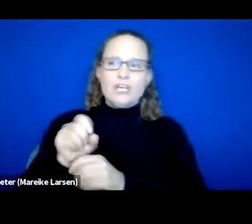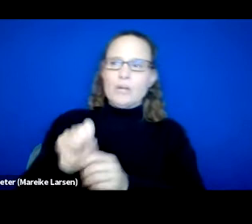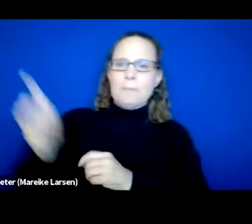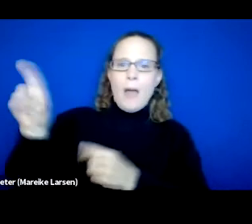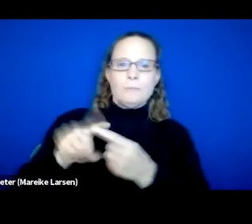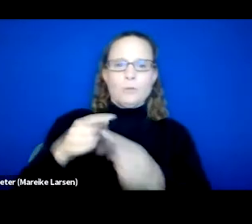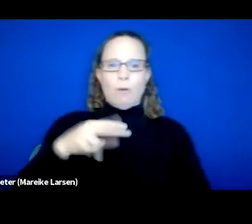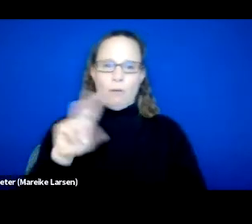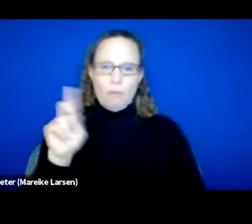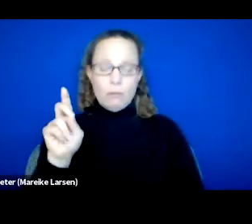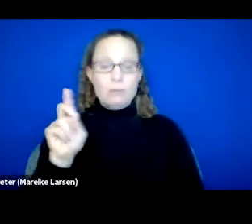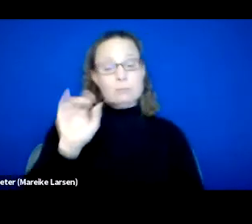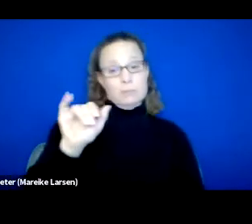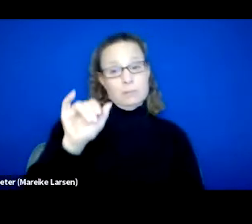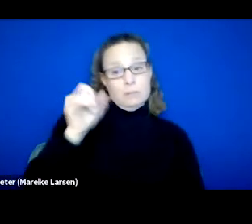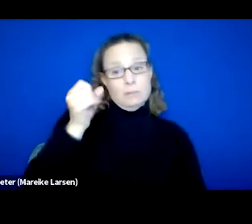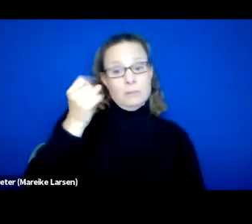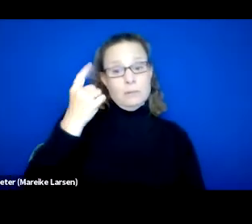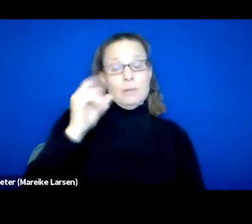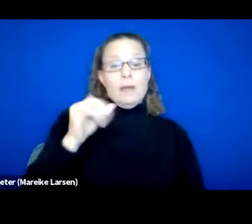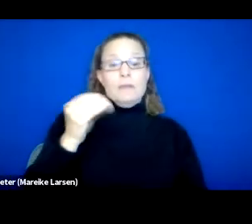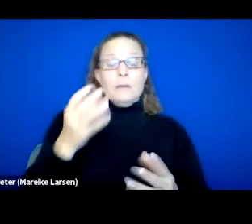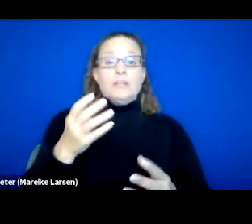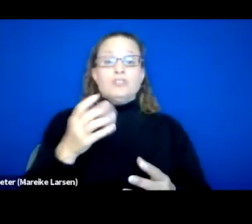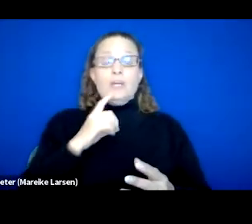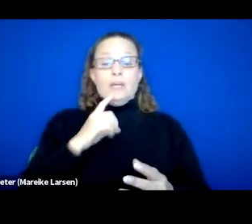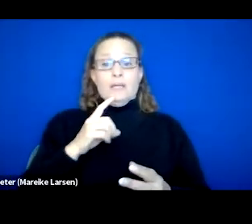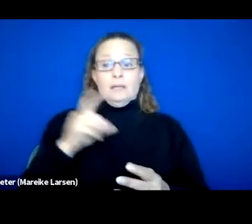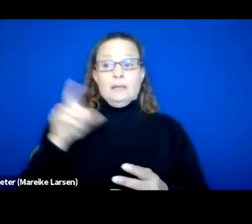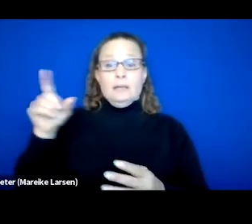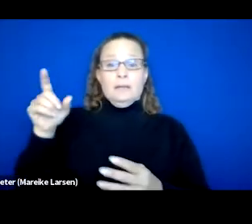Now that information feeds into the Stella P program,